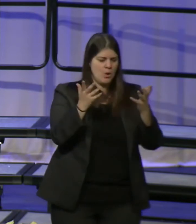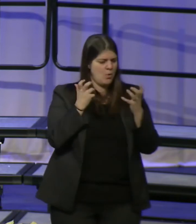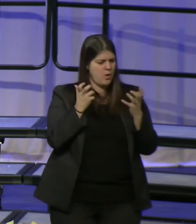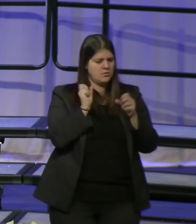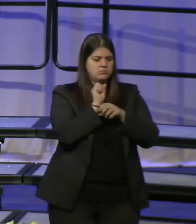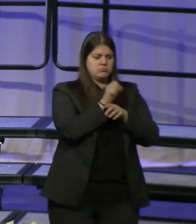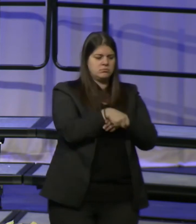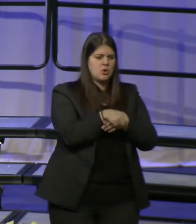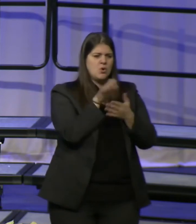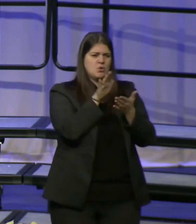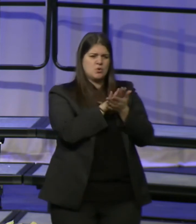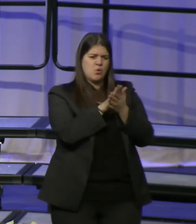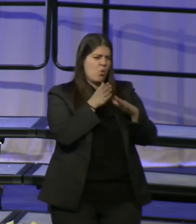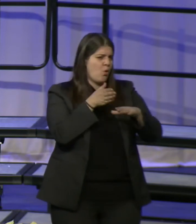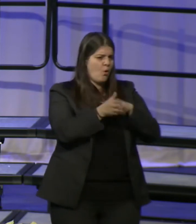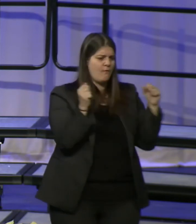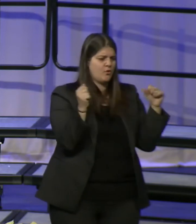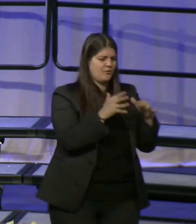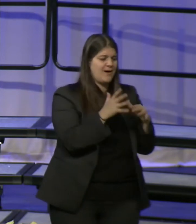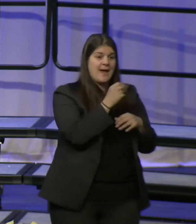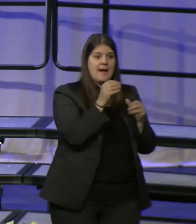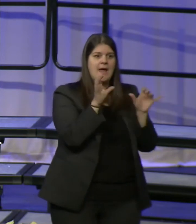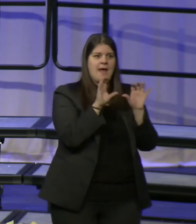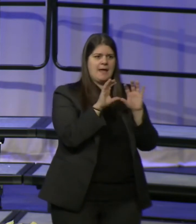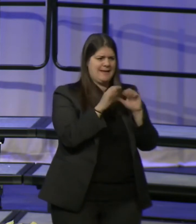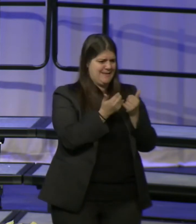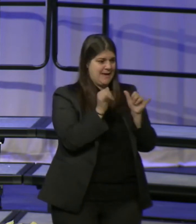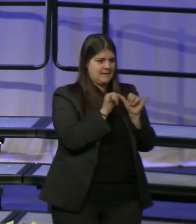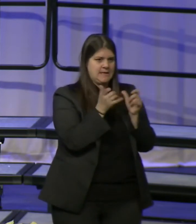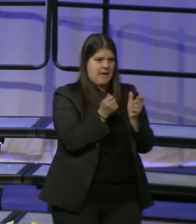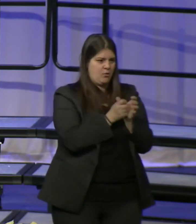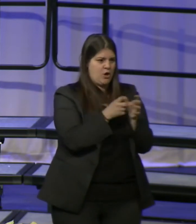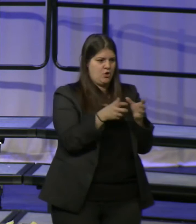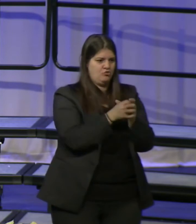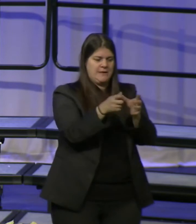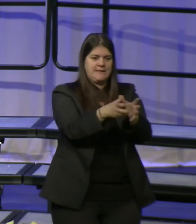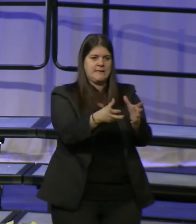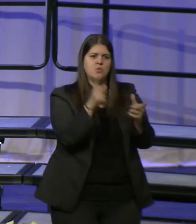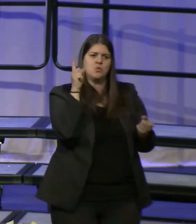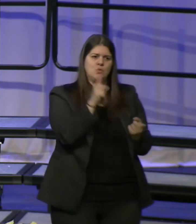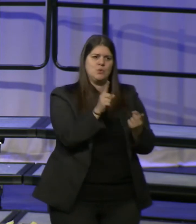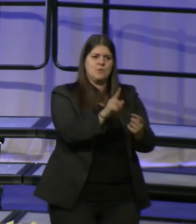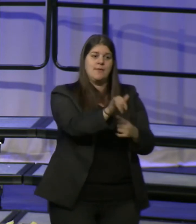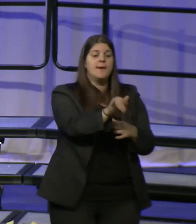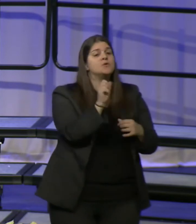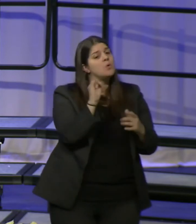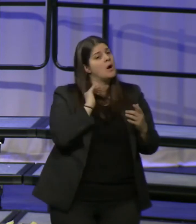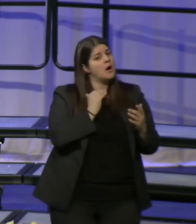and class size increases and foster the best teaching and learning environment for all of